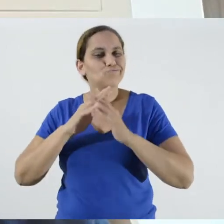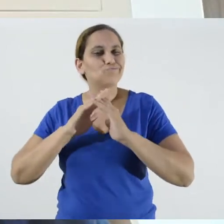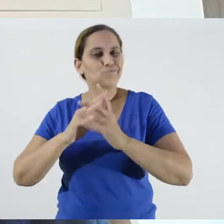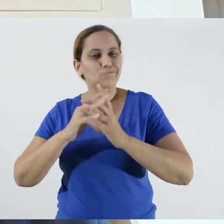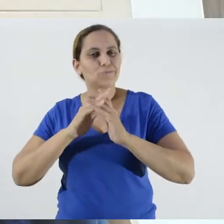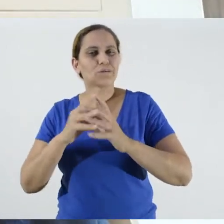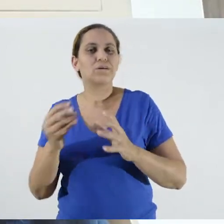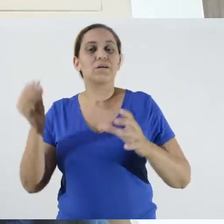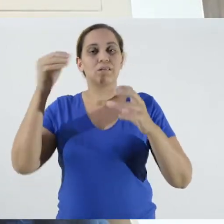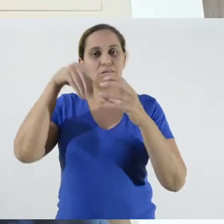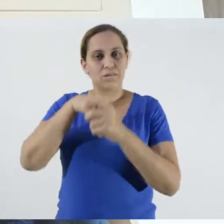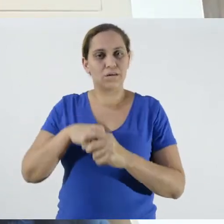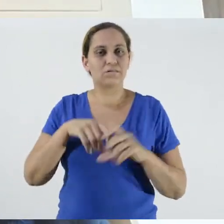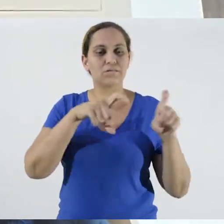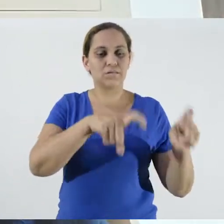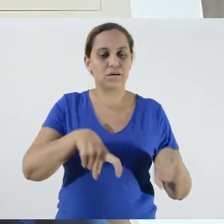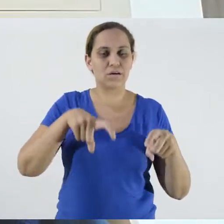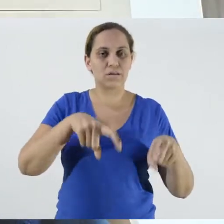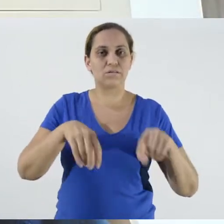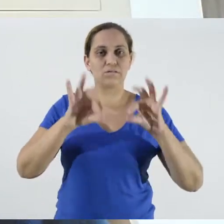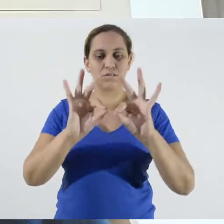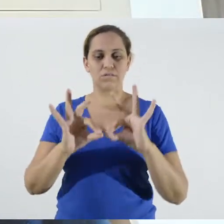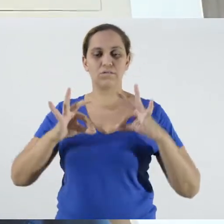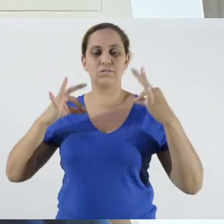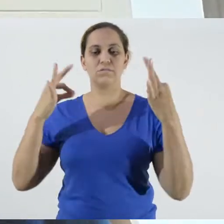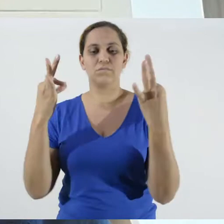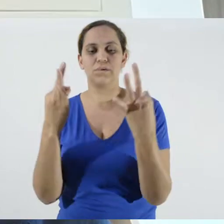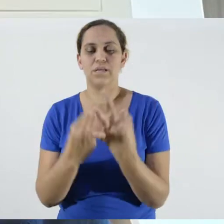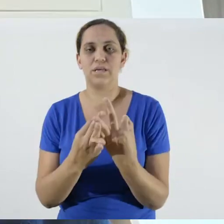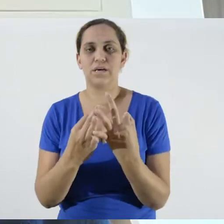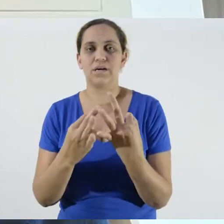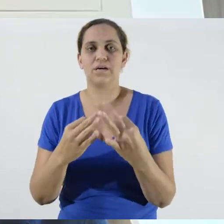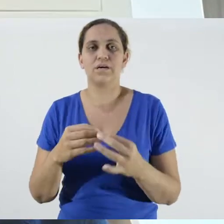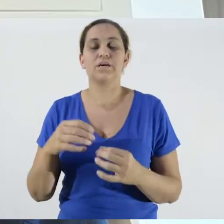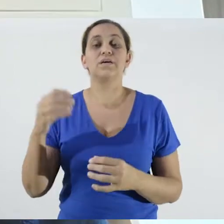family farming, which is very widespread within our Brazil,